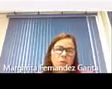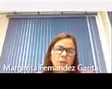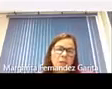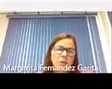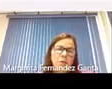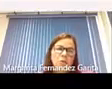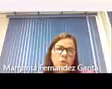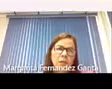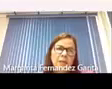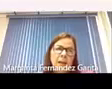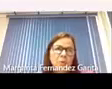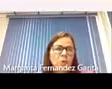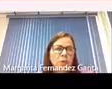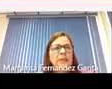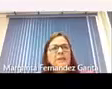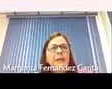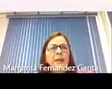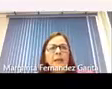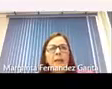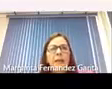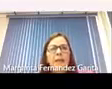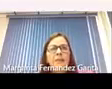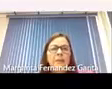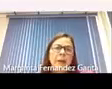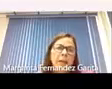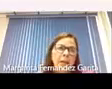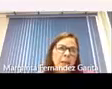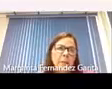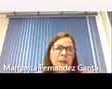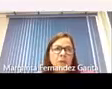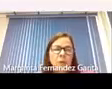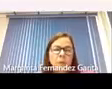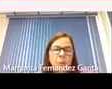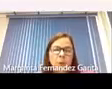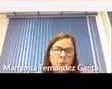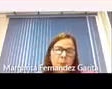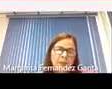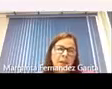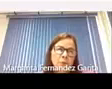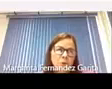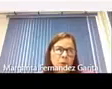making a site where We leave you alone there and he says Hey, who can help me here? Well, that's